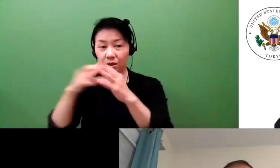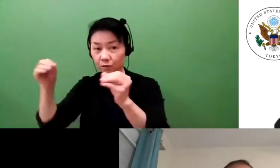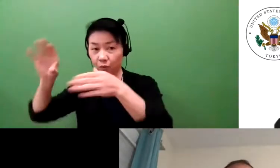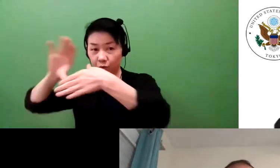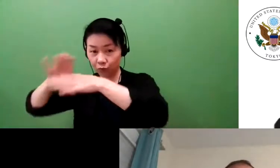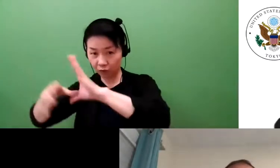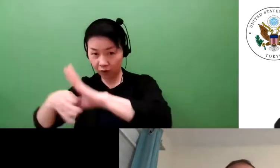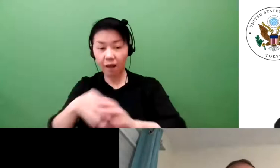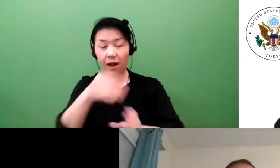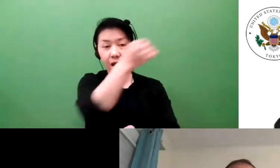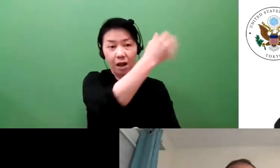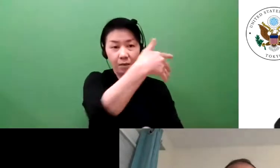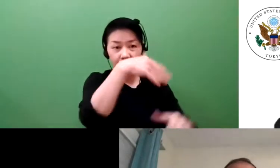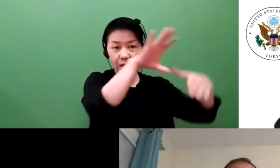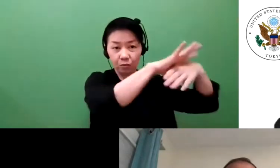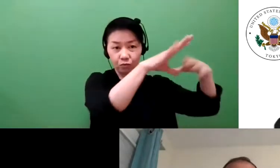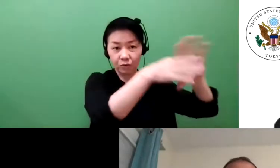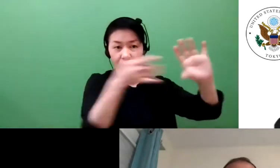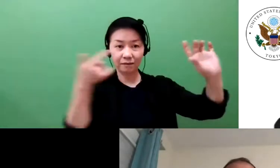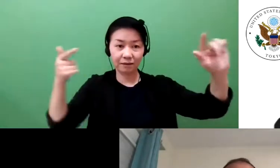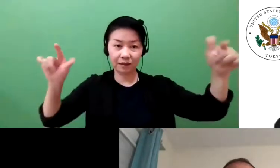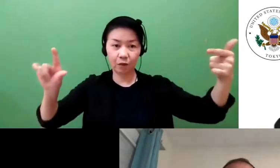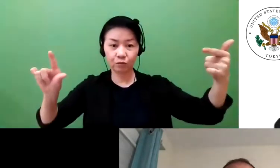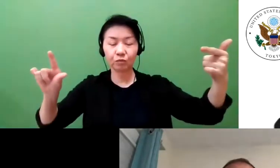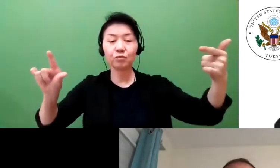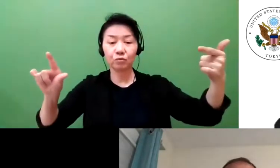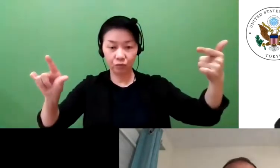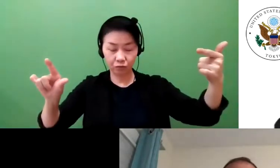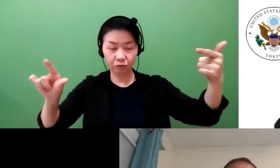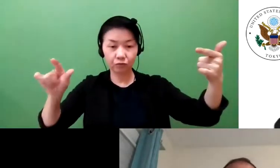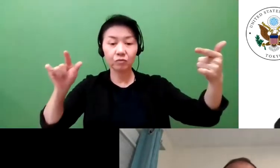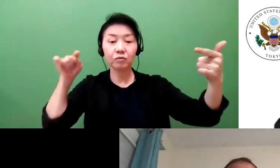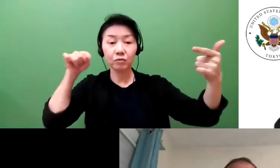And so trademarks are about that. Because what do trademarks do?